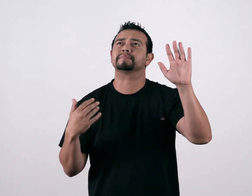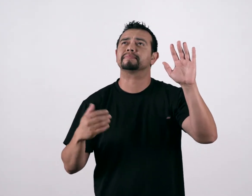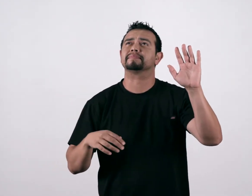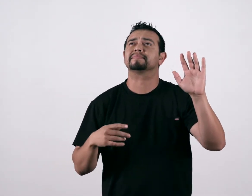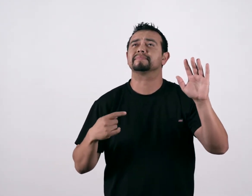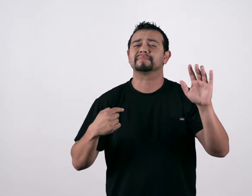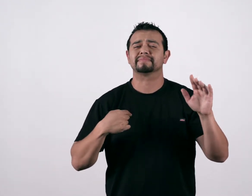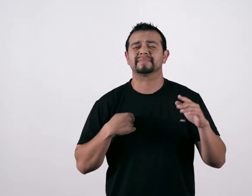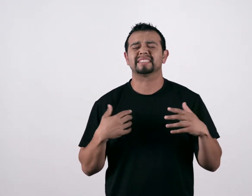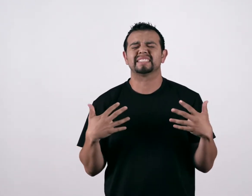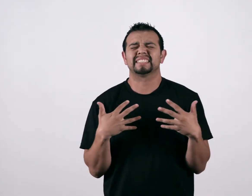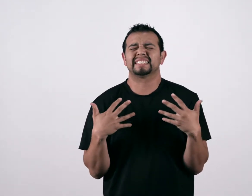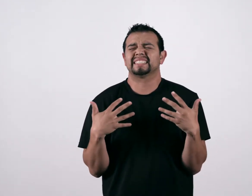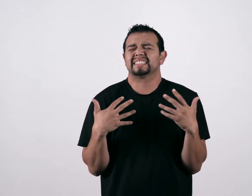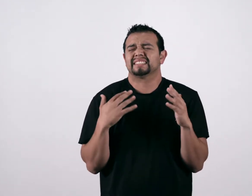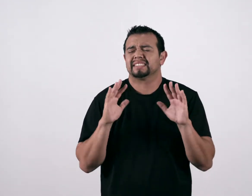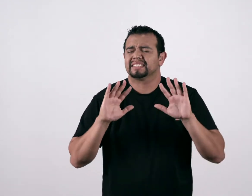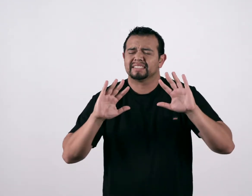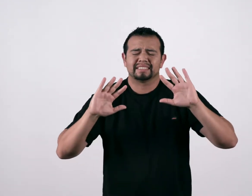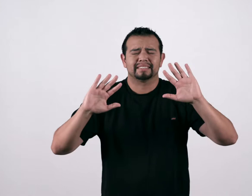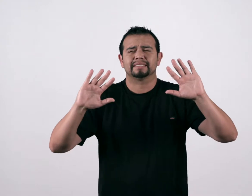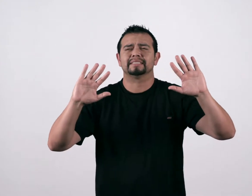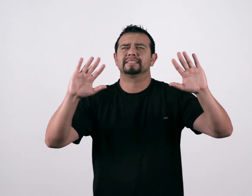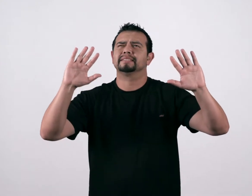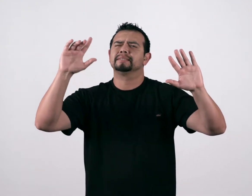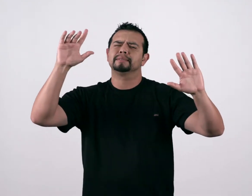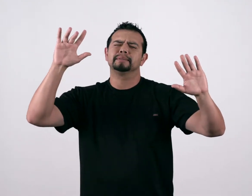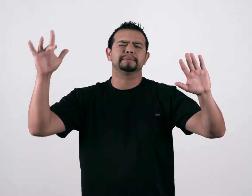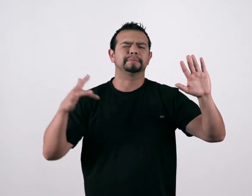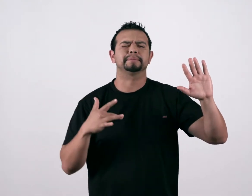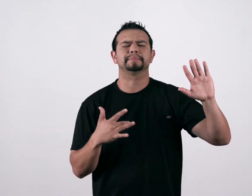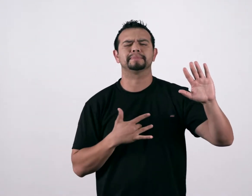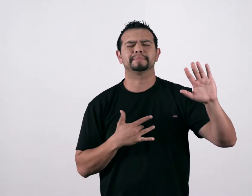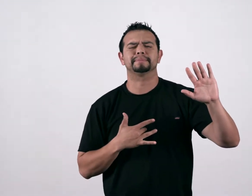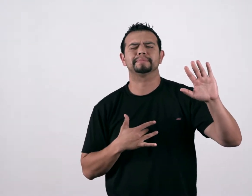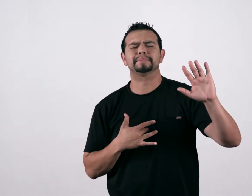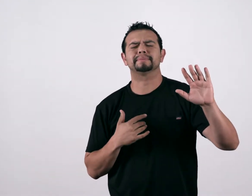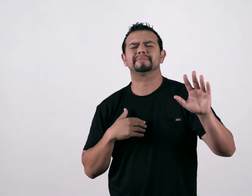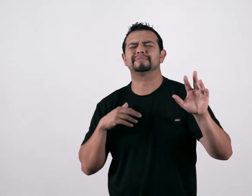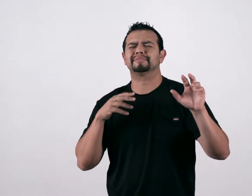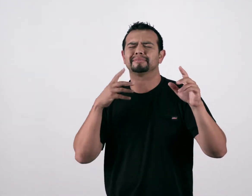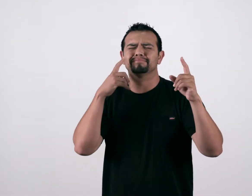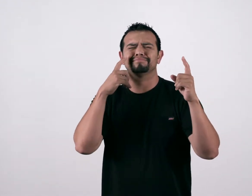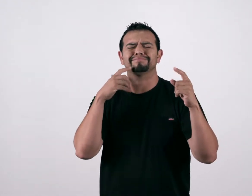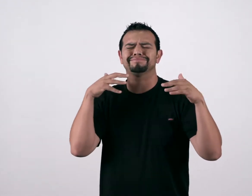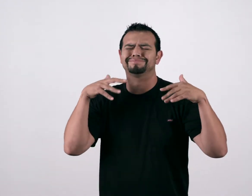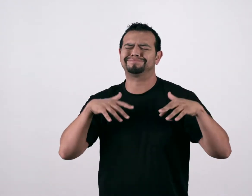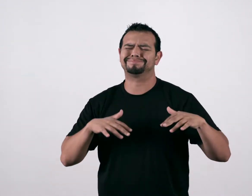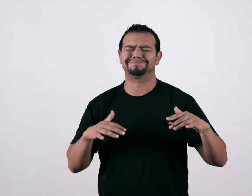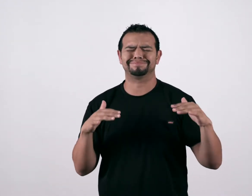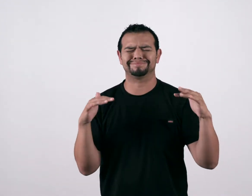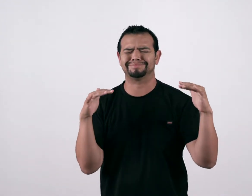You cross the canyons of my fears Over the oceans of my tears